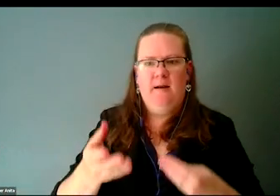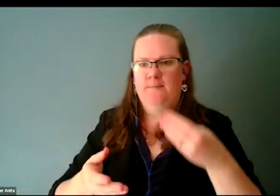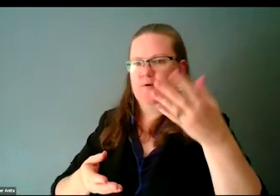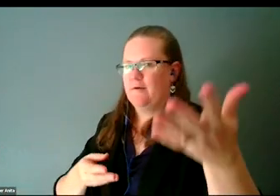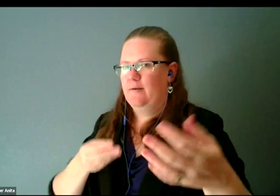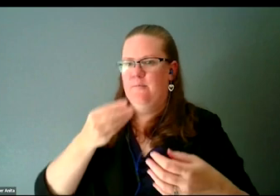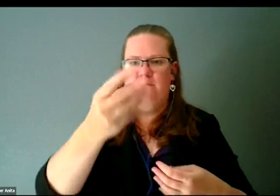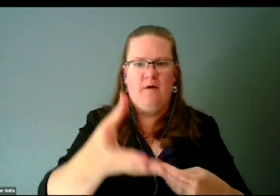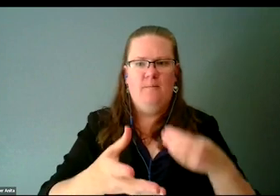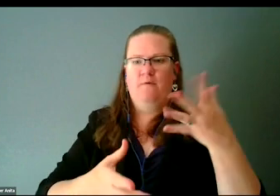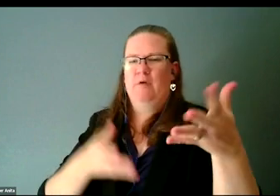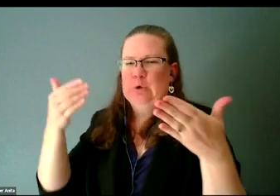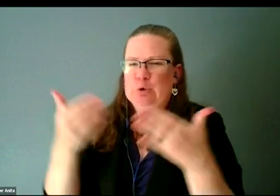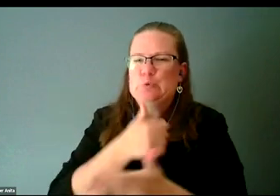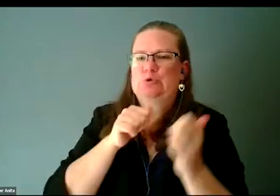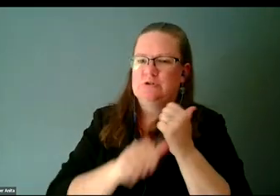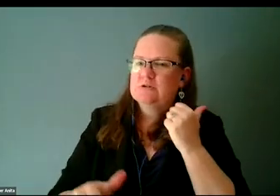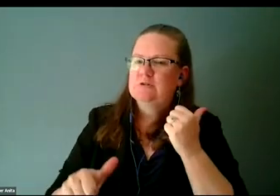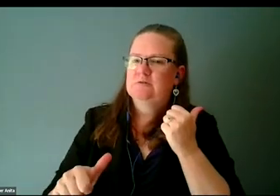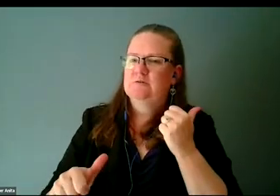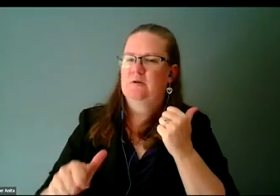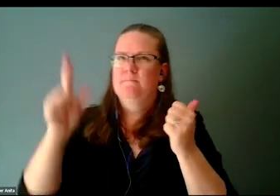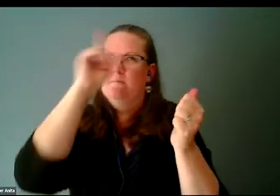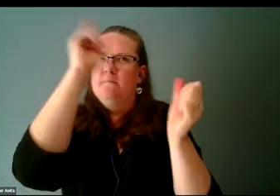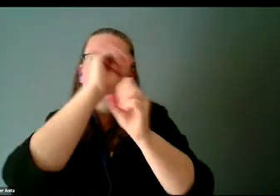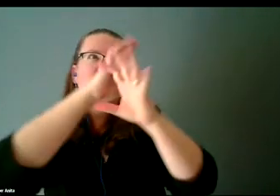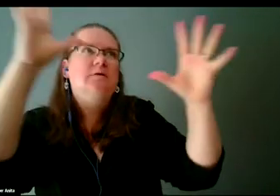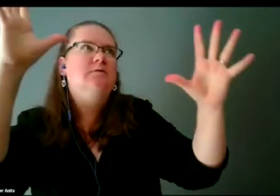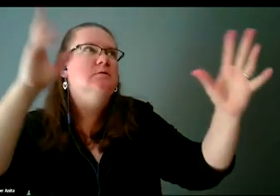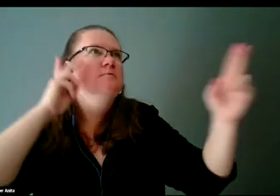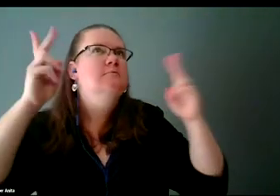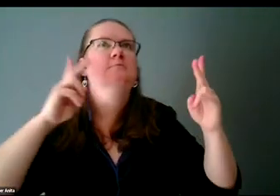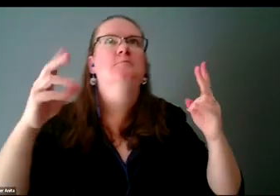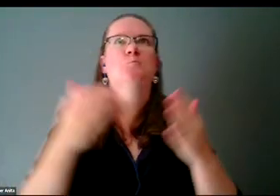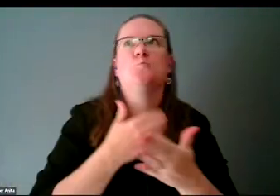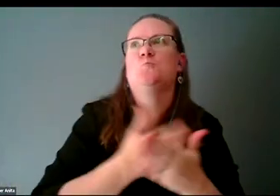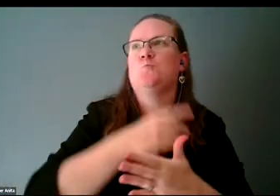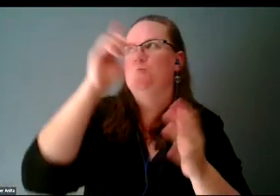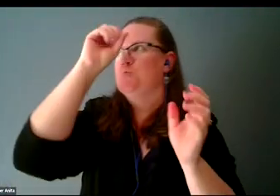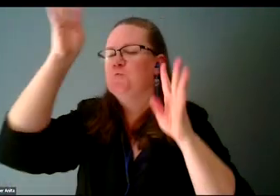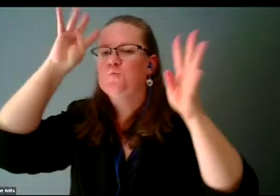being visionaries, born explorers.